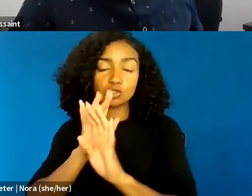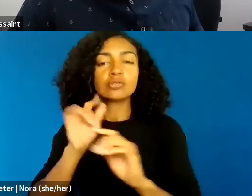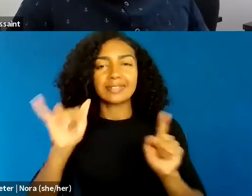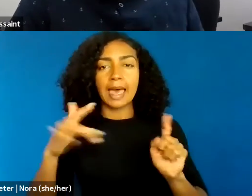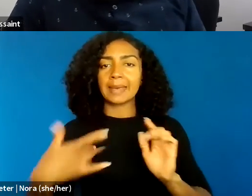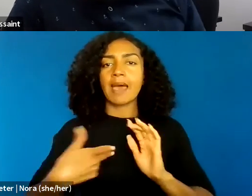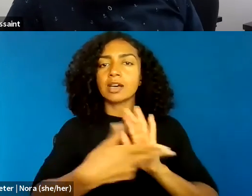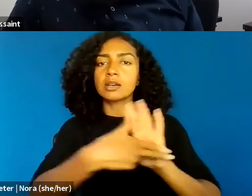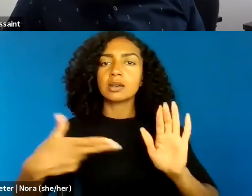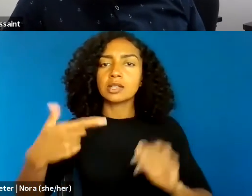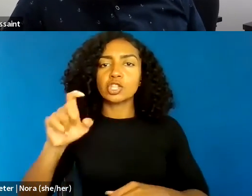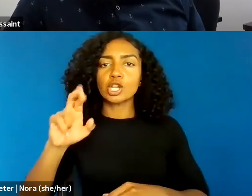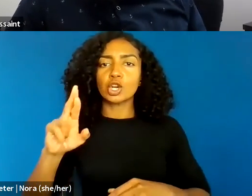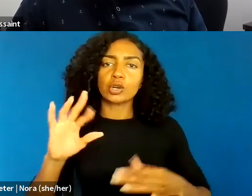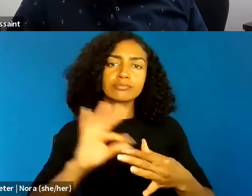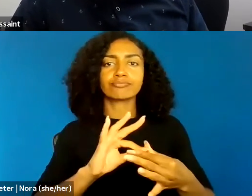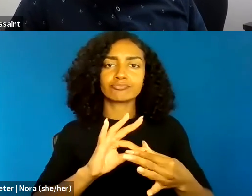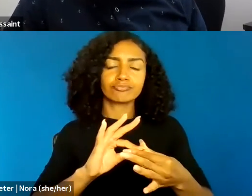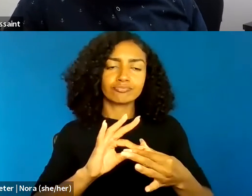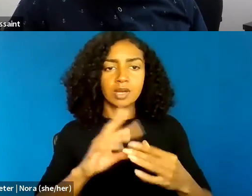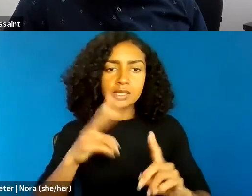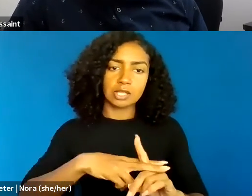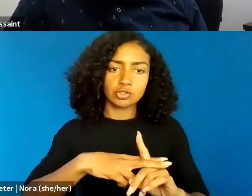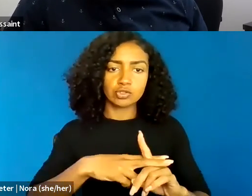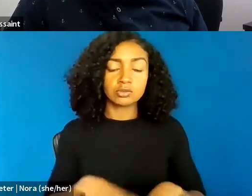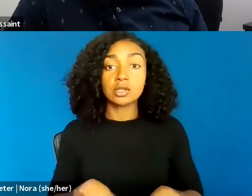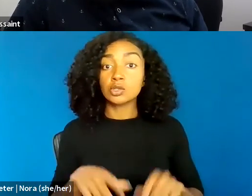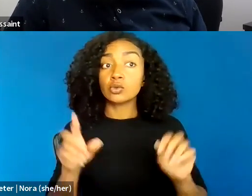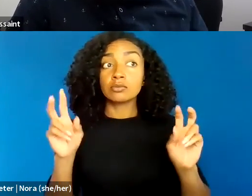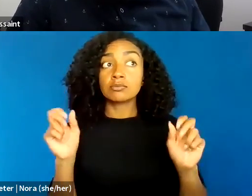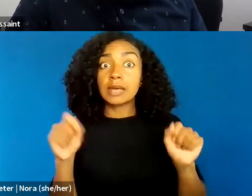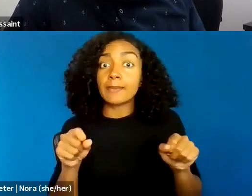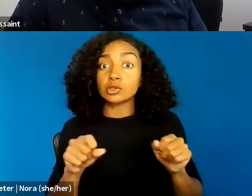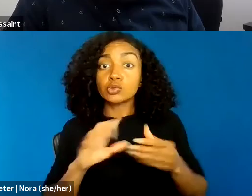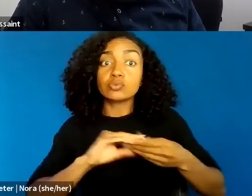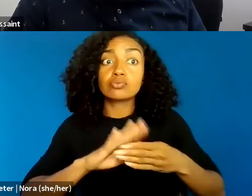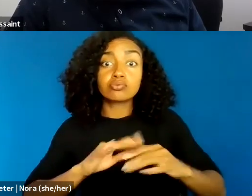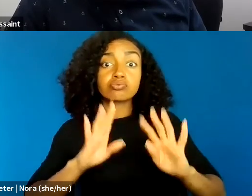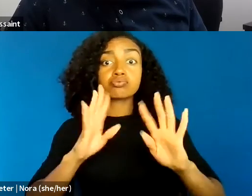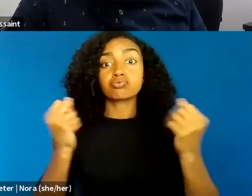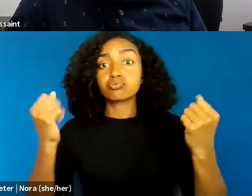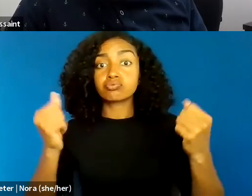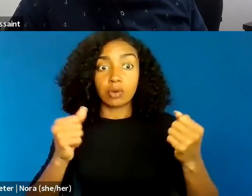I would argue, stemming from, you know, the constitution's origins and the First Amendment,